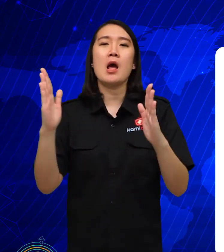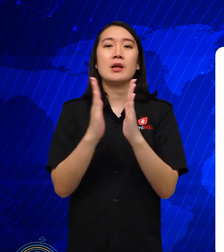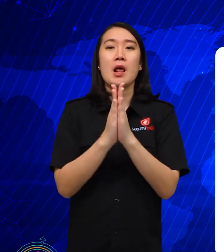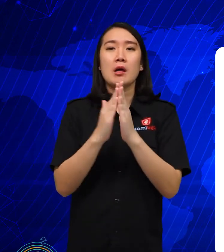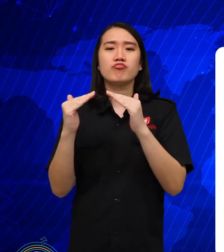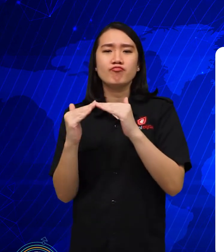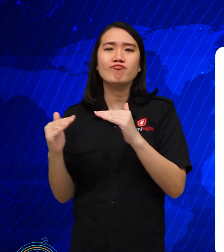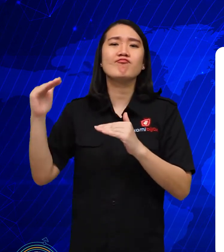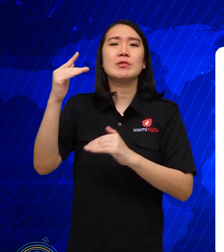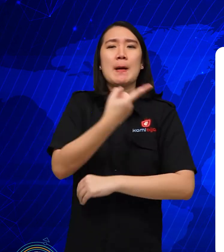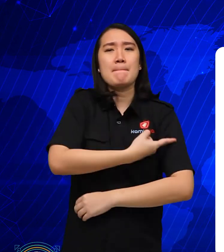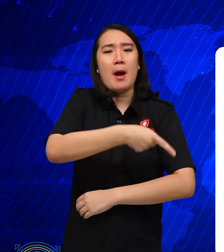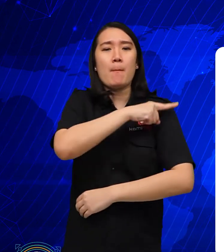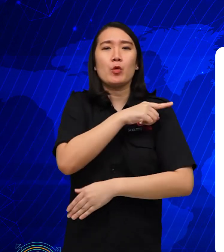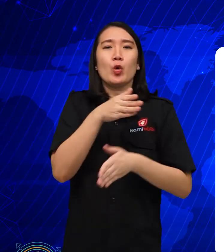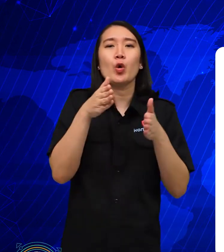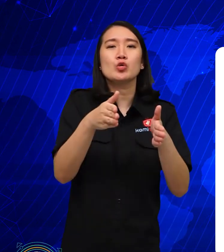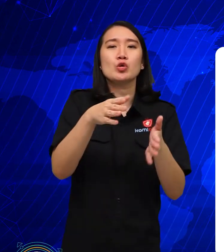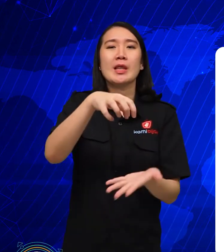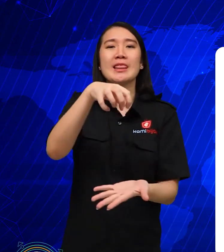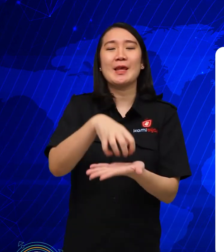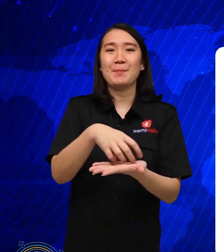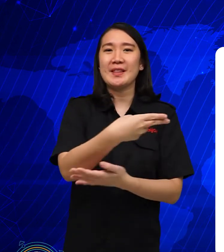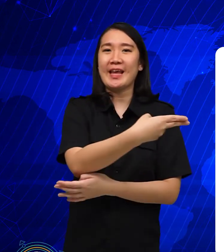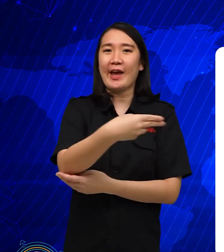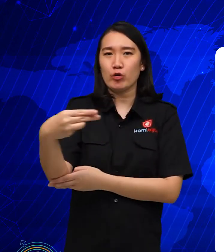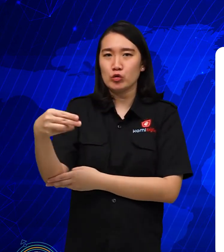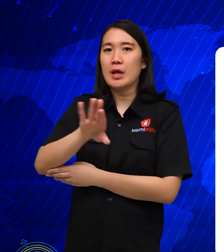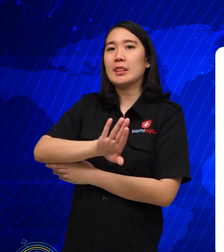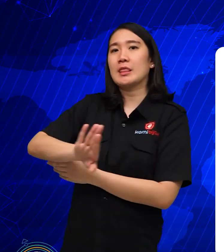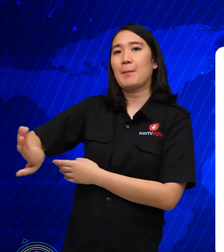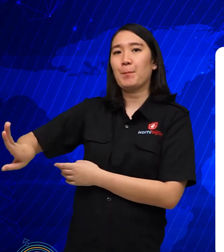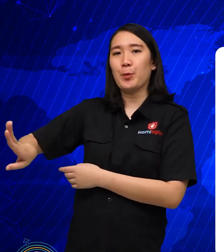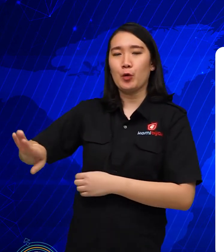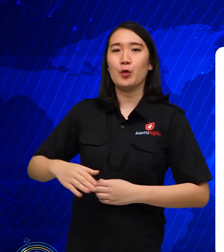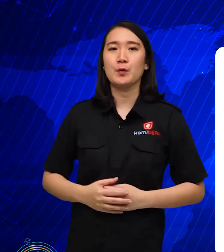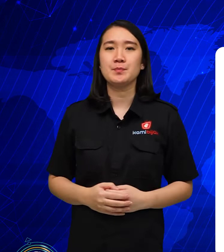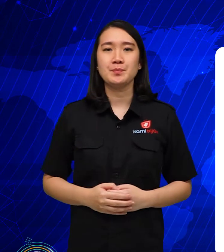and increase capacity, especially in Eastern Indonesia.